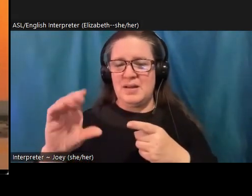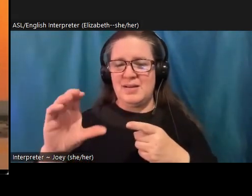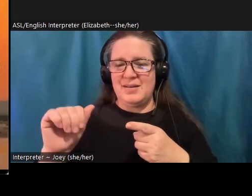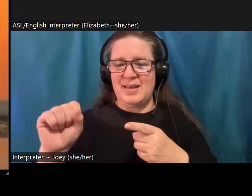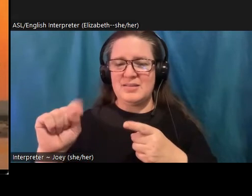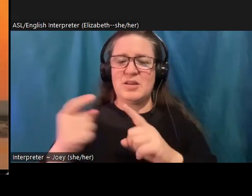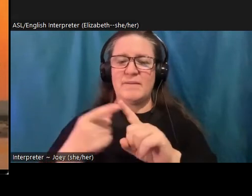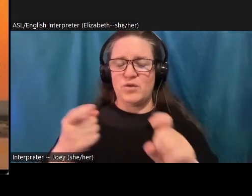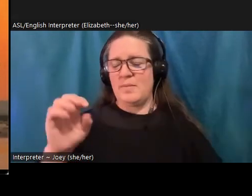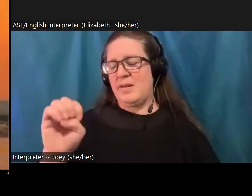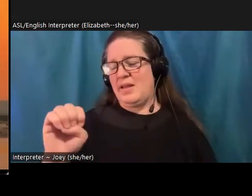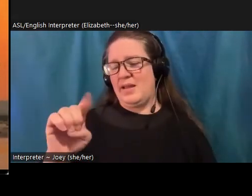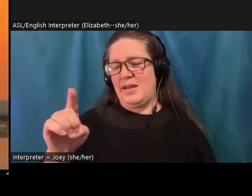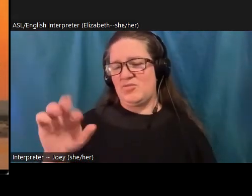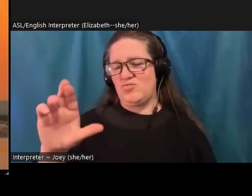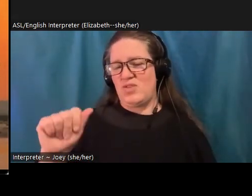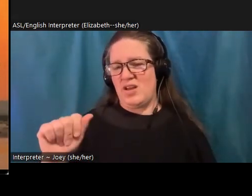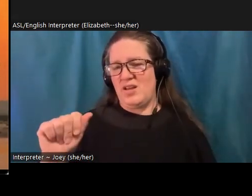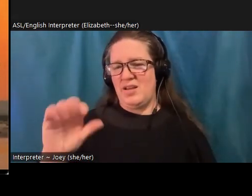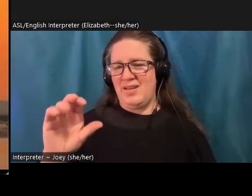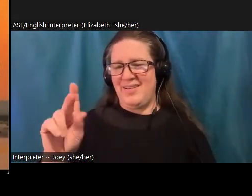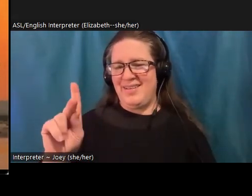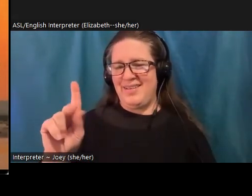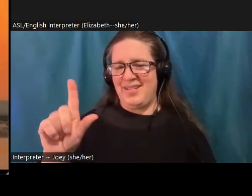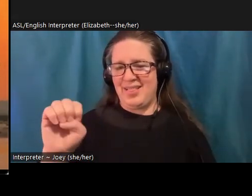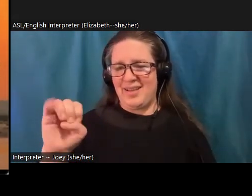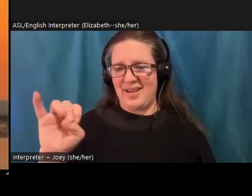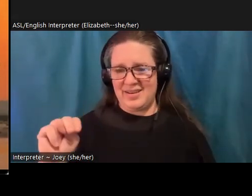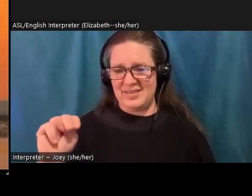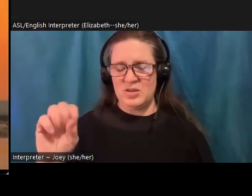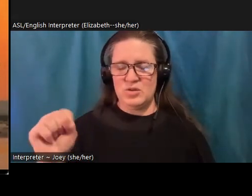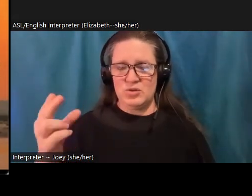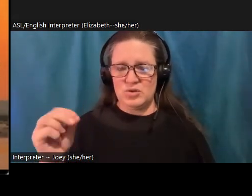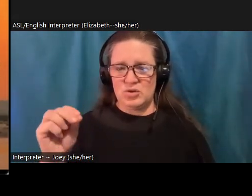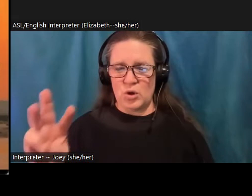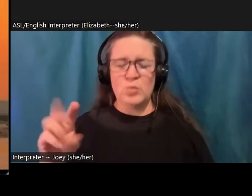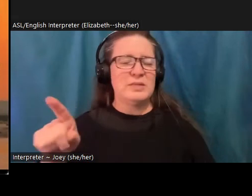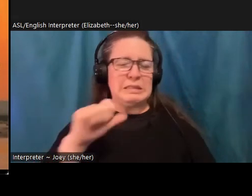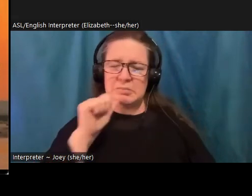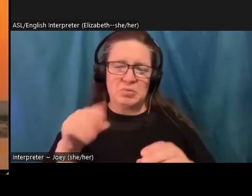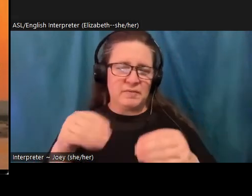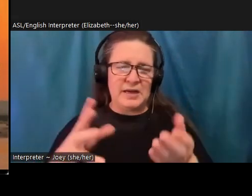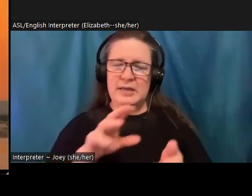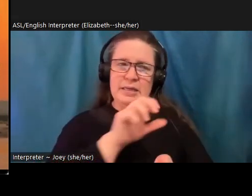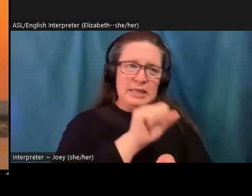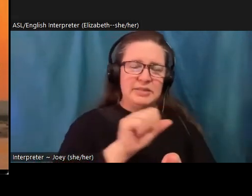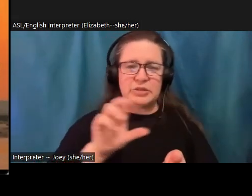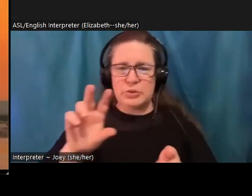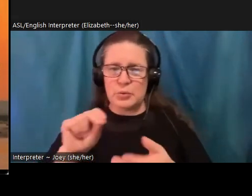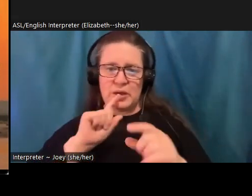this, and I found his thoughts to be very he doesn't give you a yes or no answer, but I think he raises some really interesting considerations around the question.